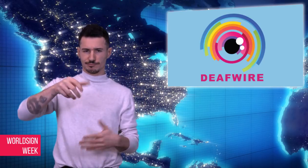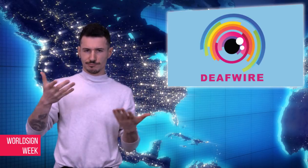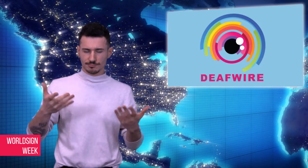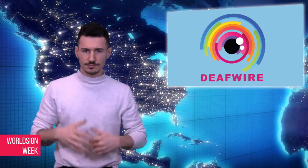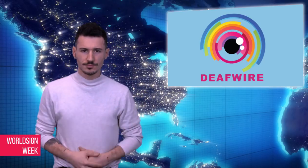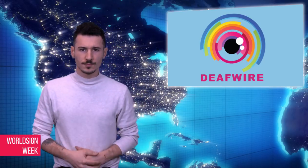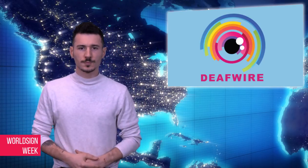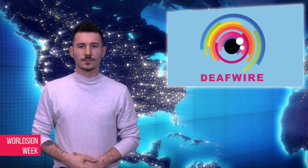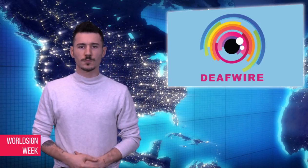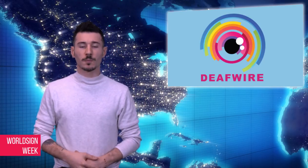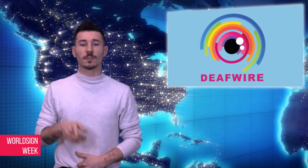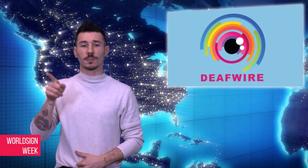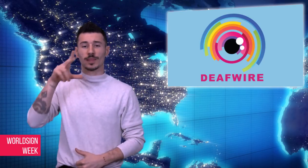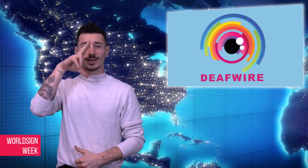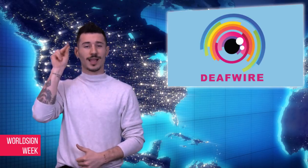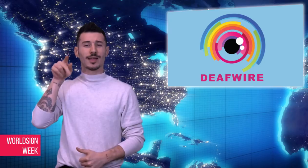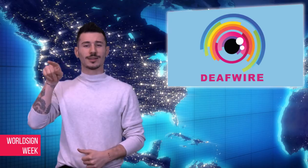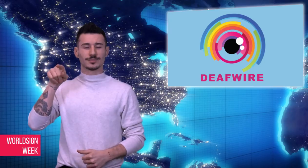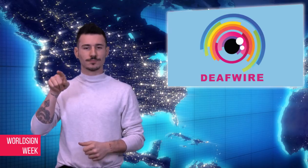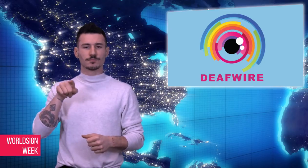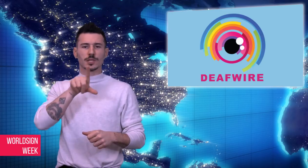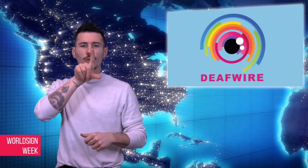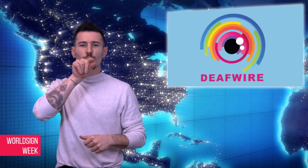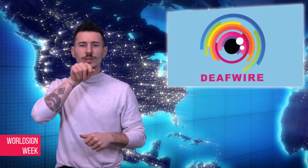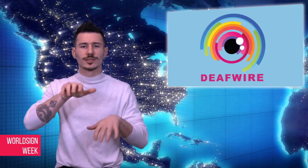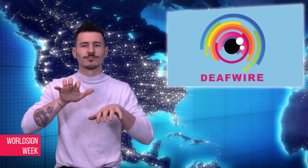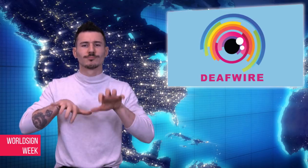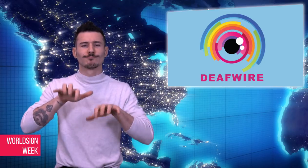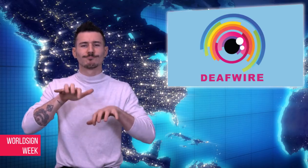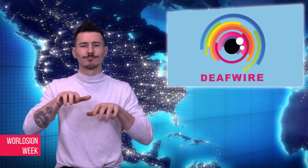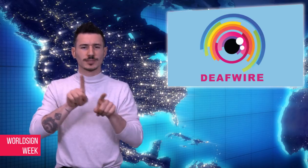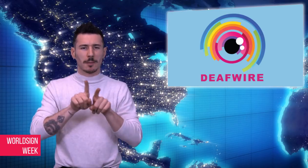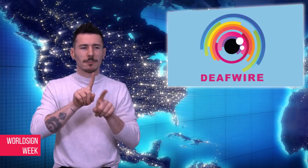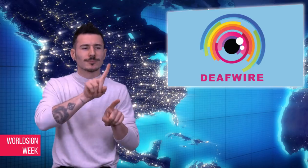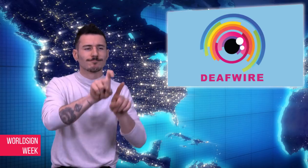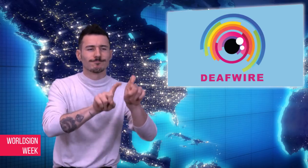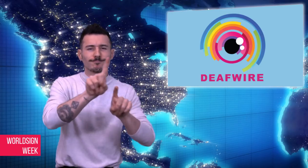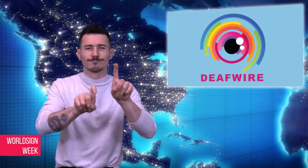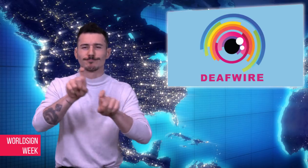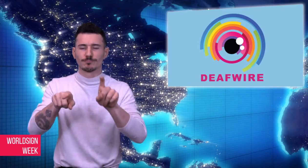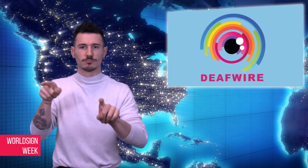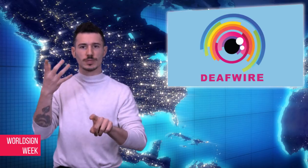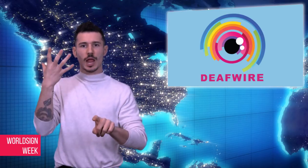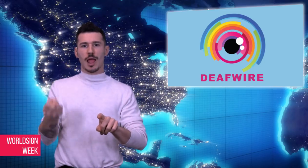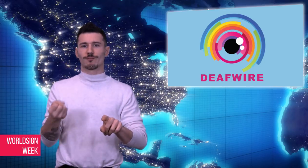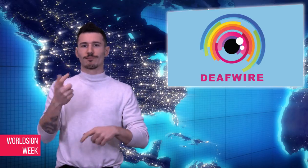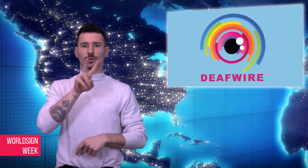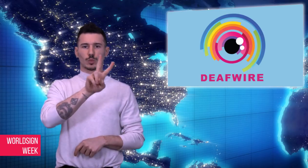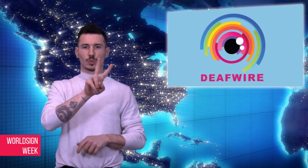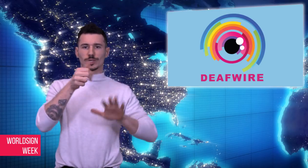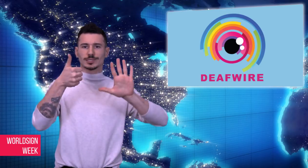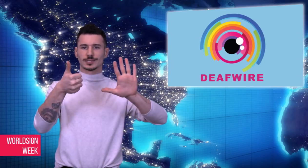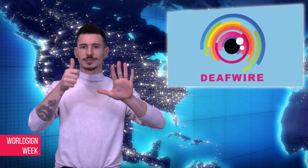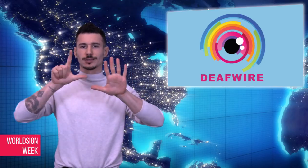267,000 Twitter followers if they experienced similar problems and if they